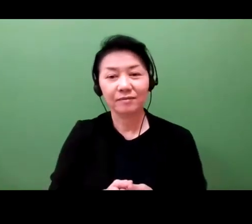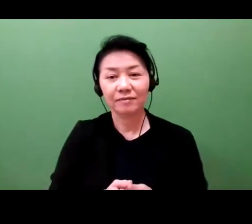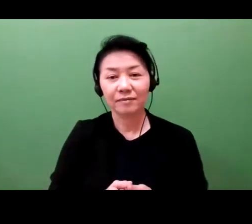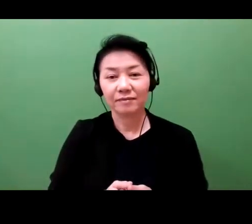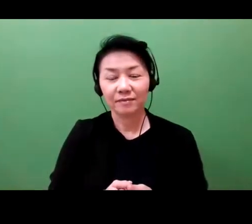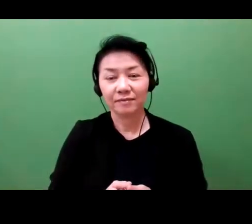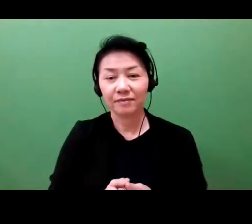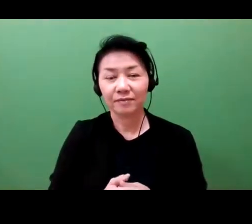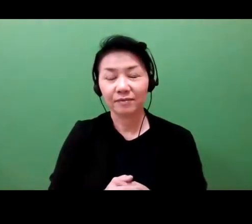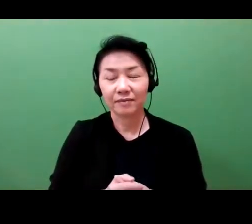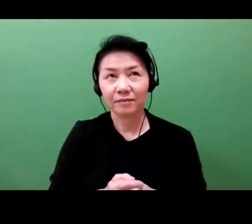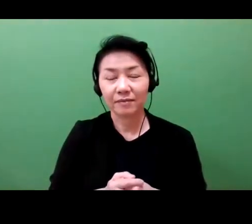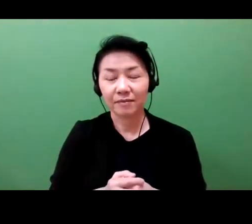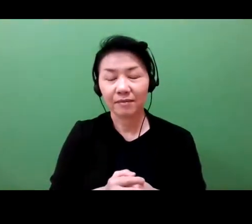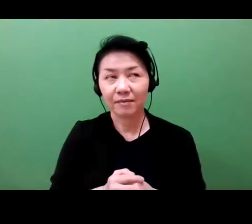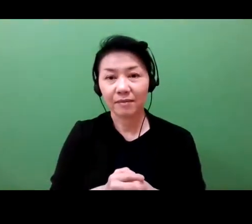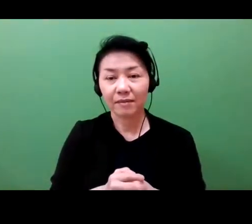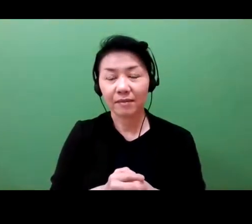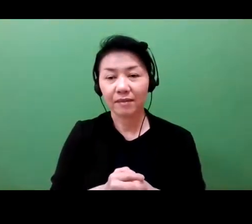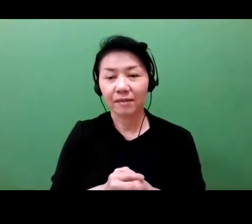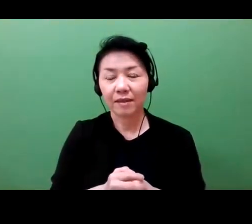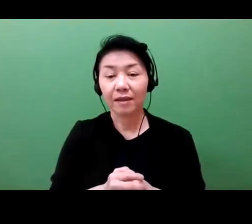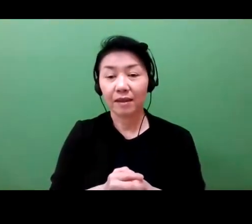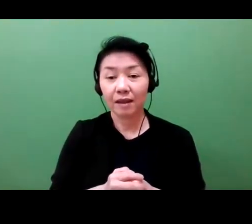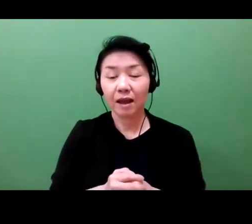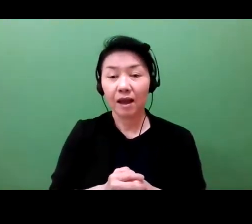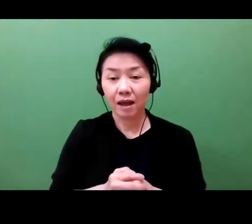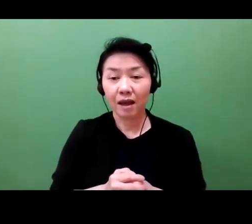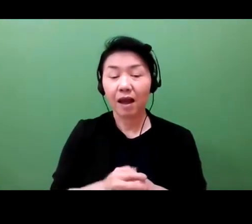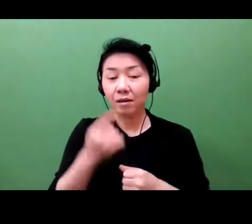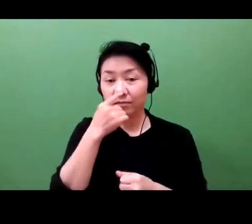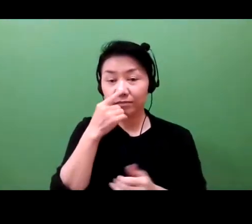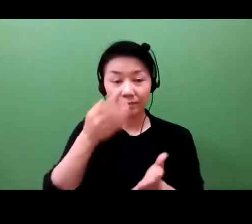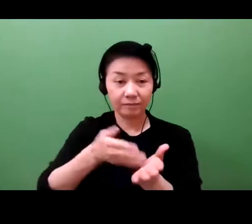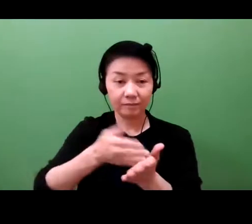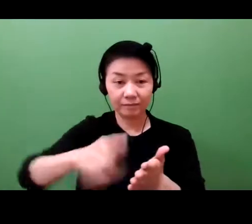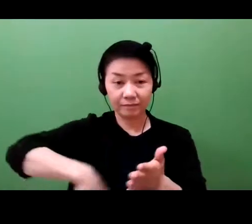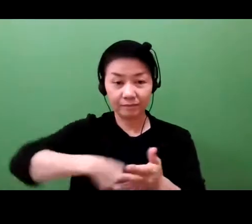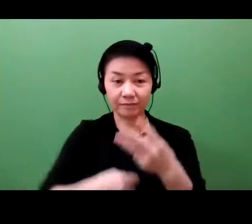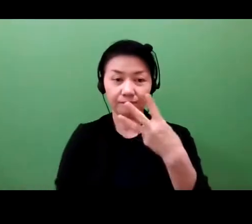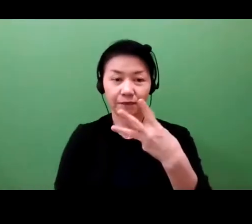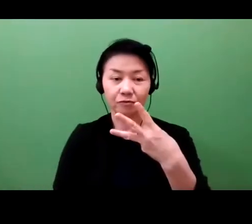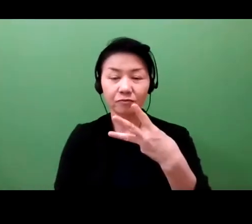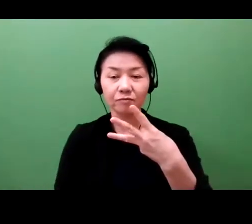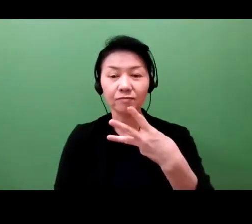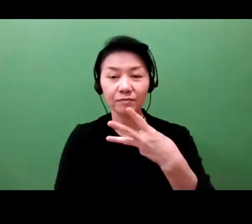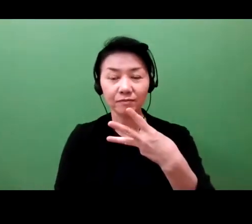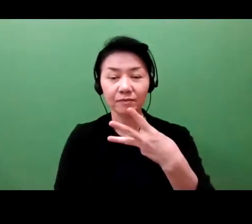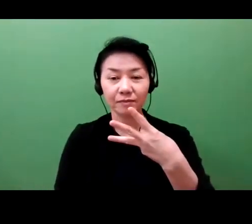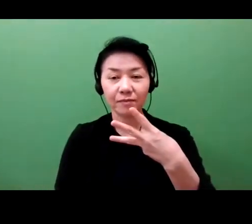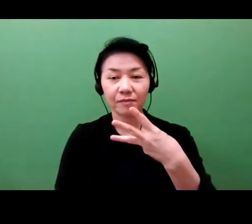I want to talk about three topics to cover the area that is relevant to SMEs,